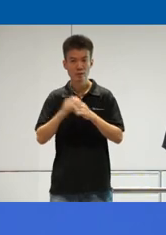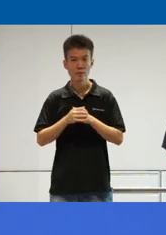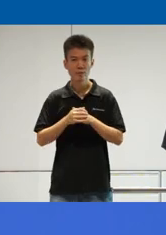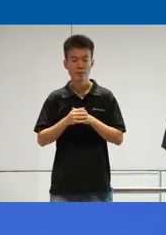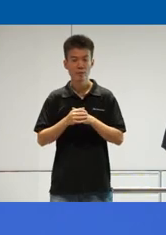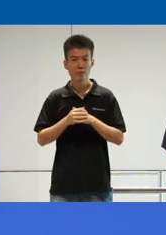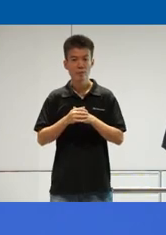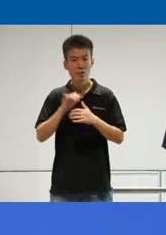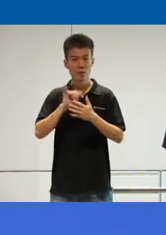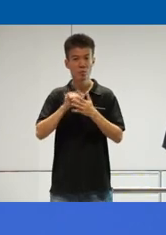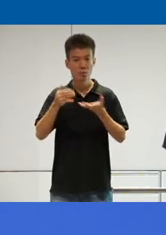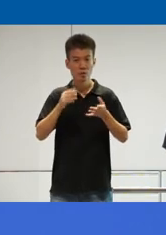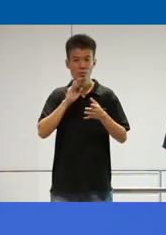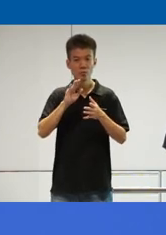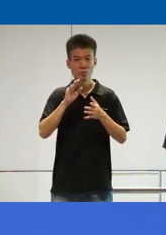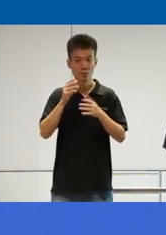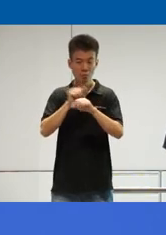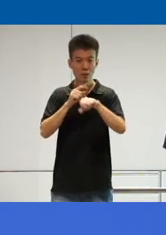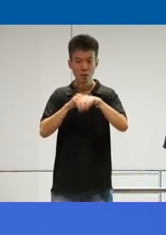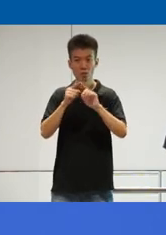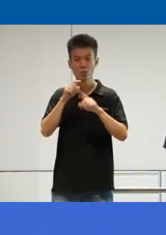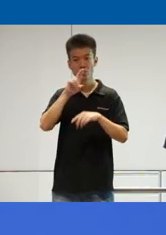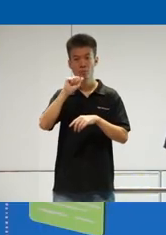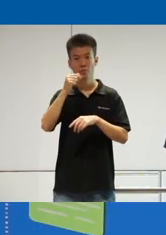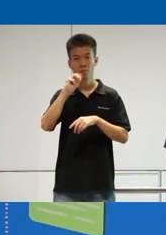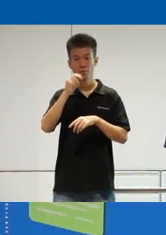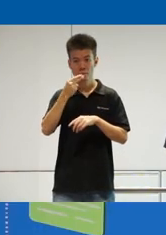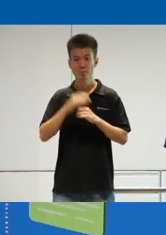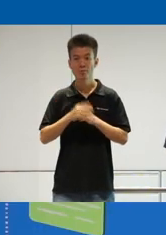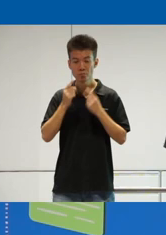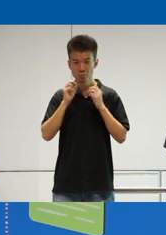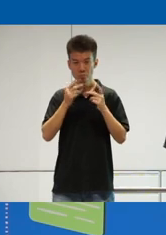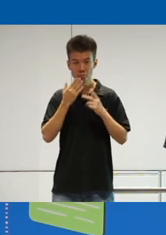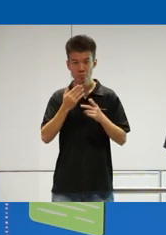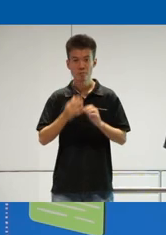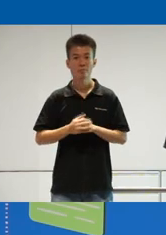really glad to be here and I'll just pass the time to Rama okay thank you uh my name is rahma from